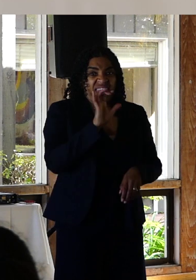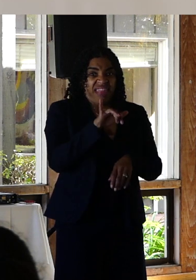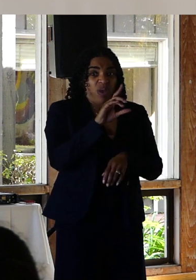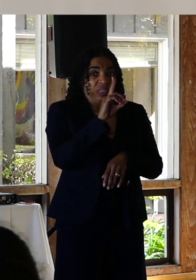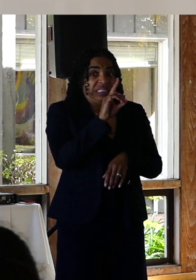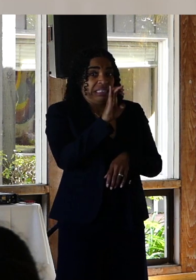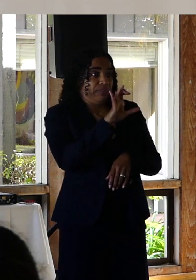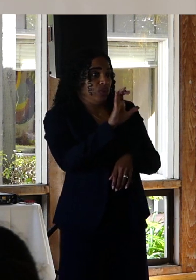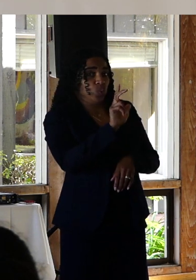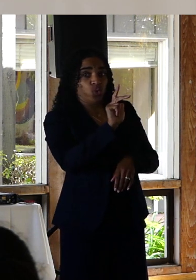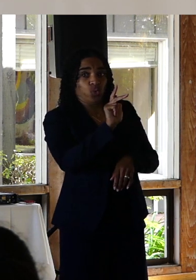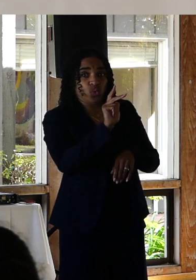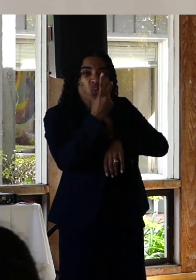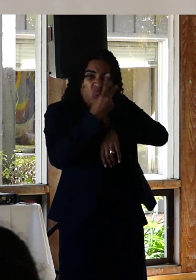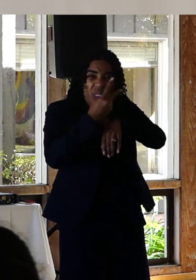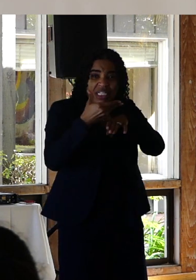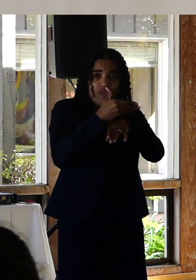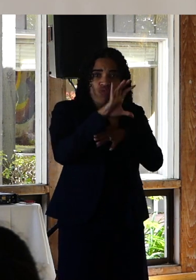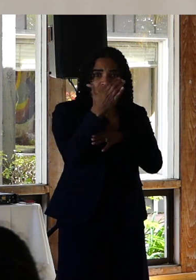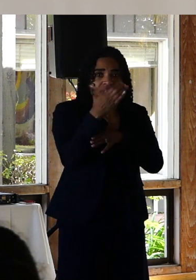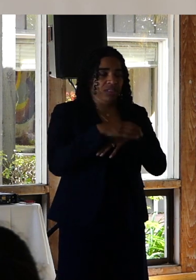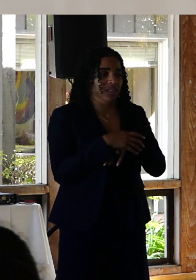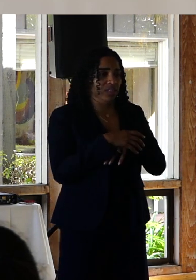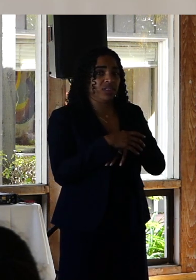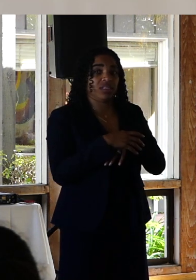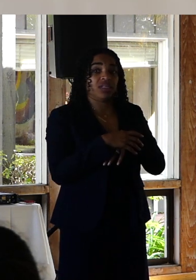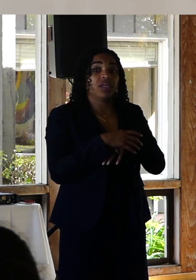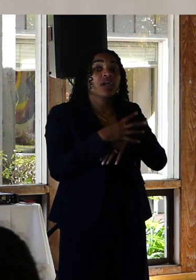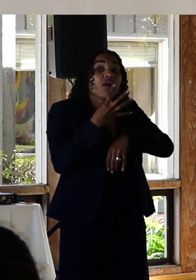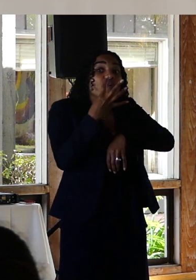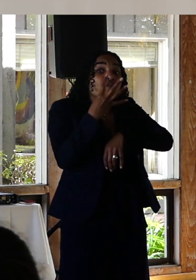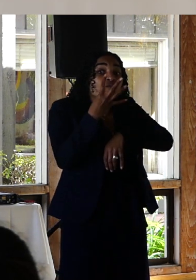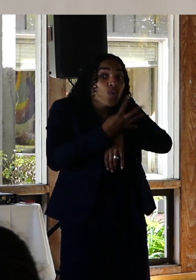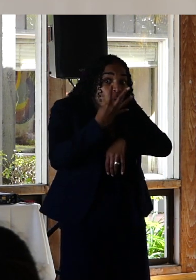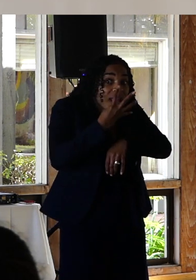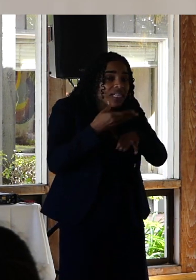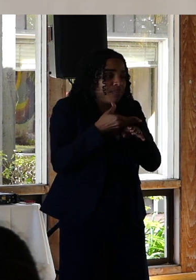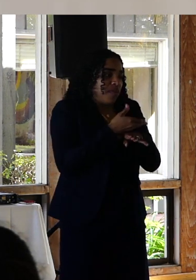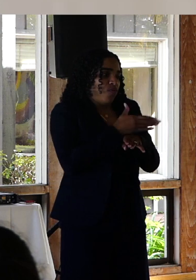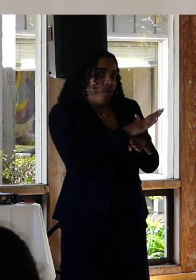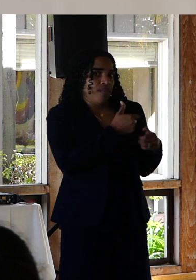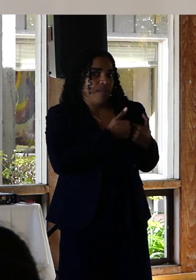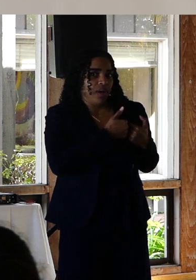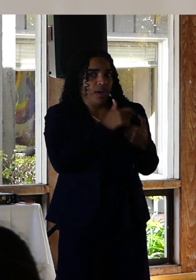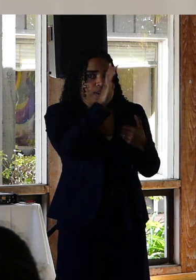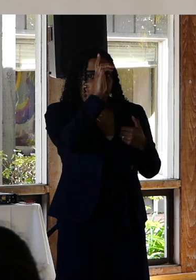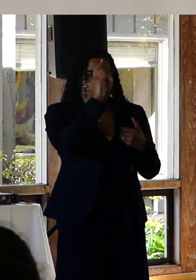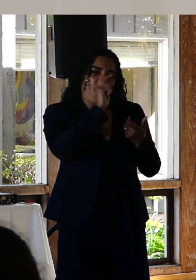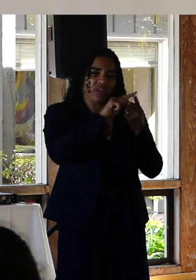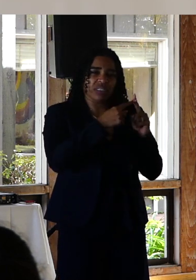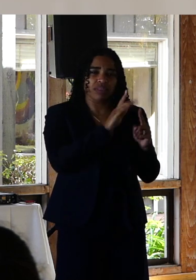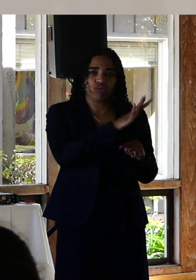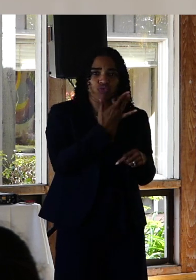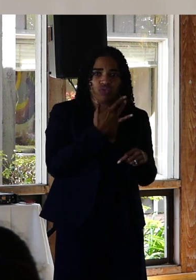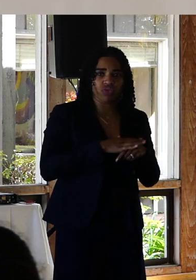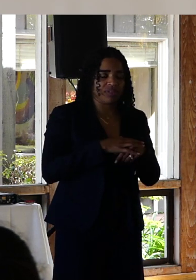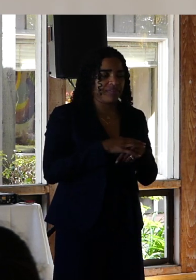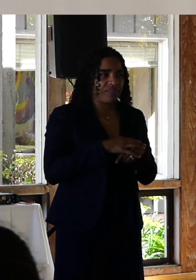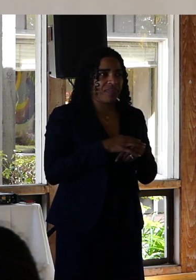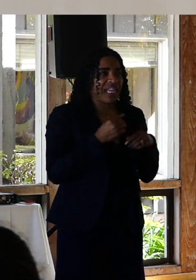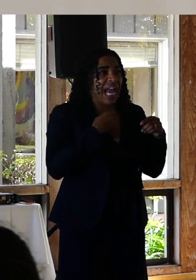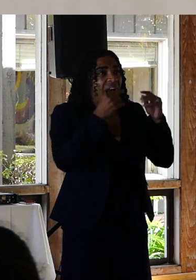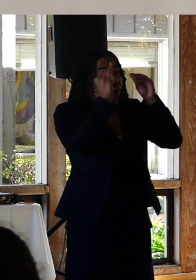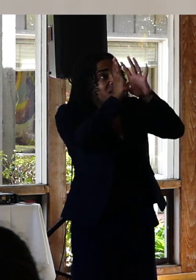before Christmas, four days before my partner's birthday. My brain said, we couldn't